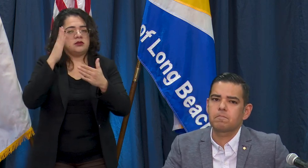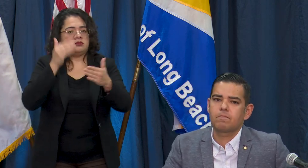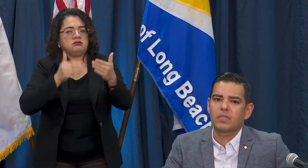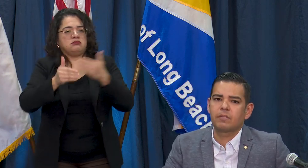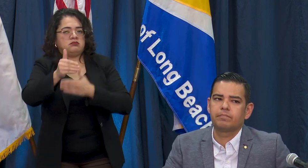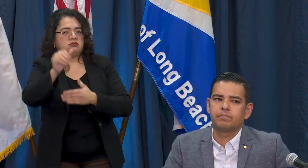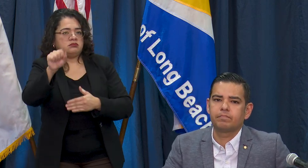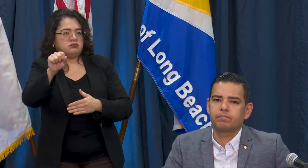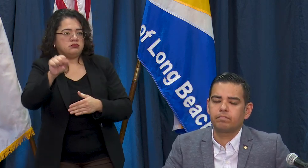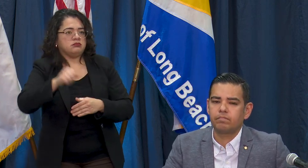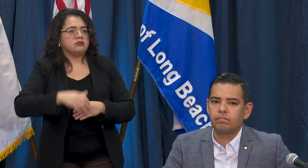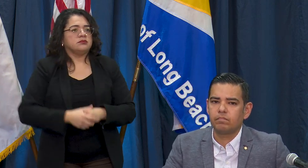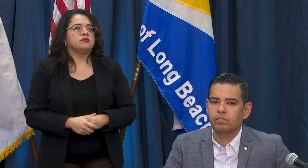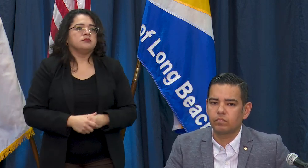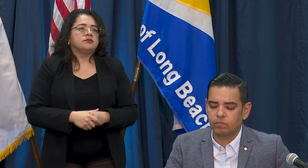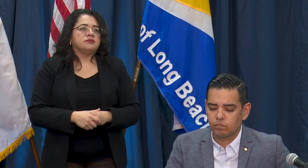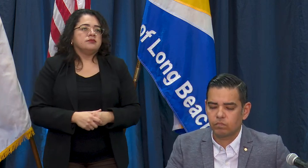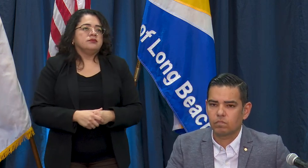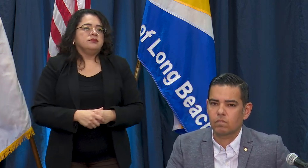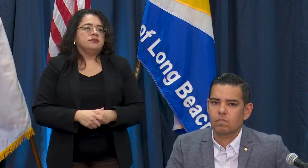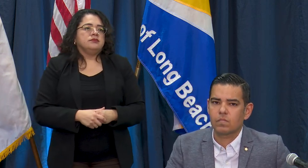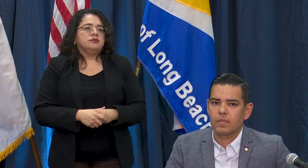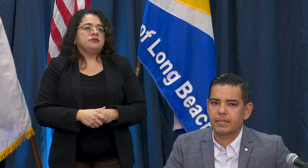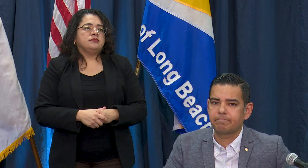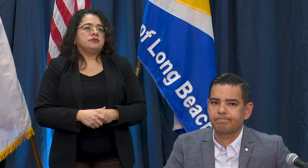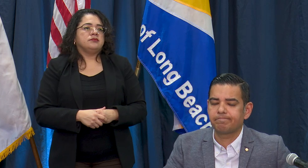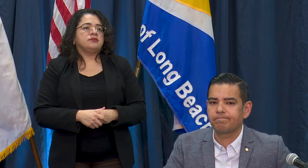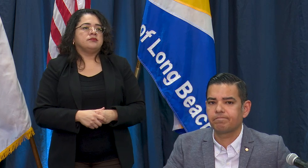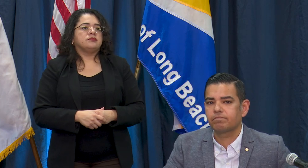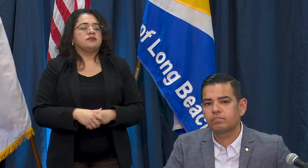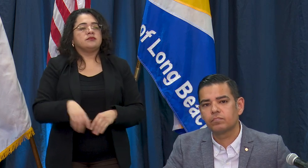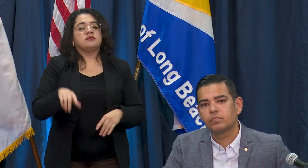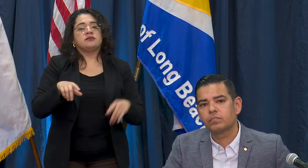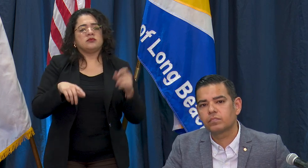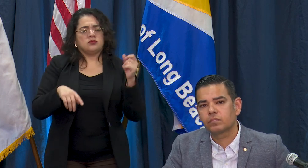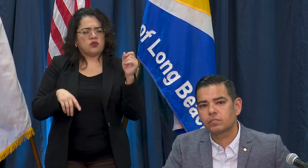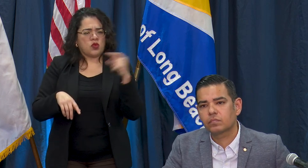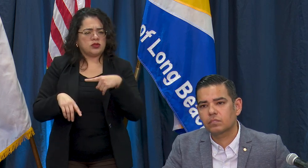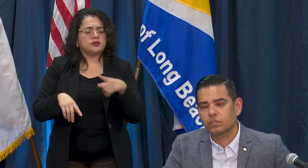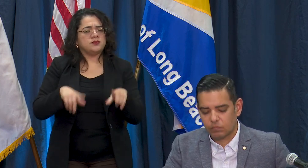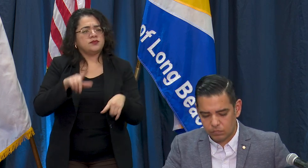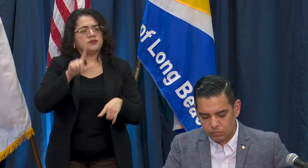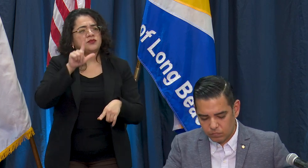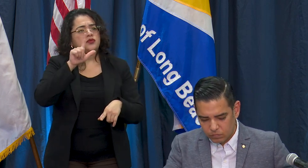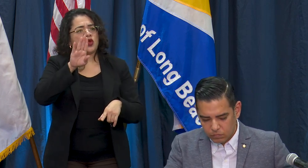Mayor Garcia - will Long Beach release coronavirus infection data broken down